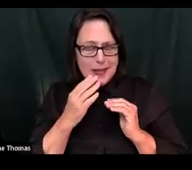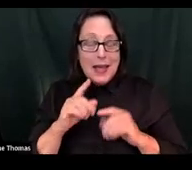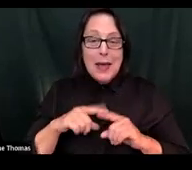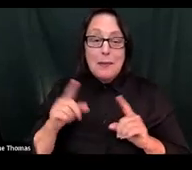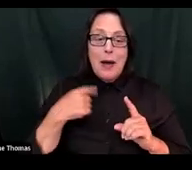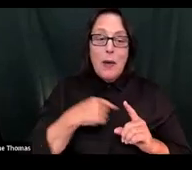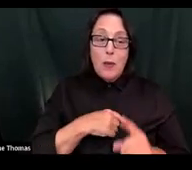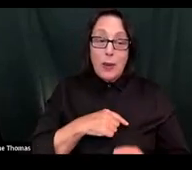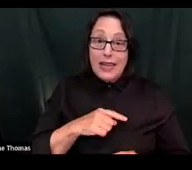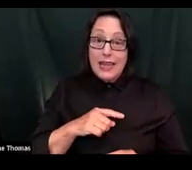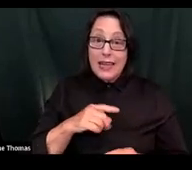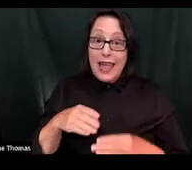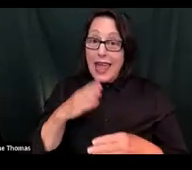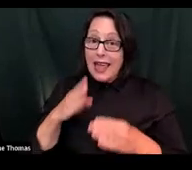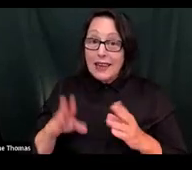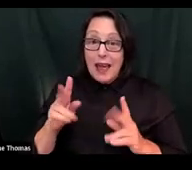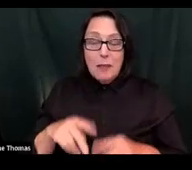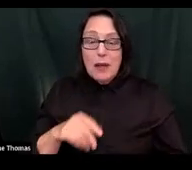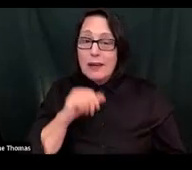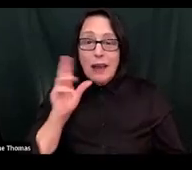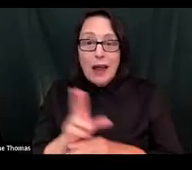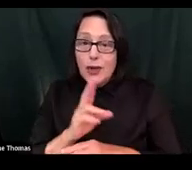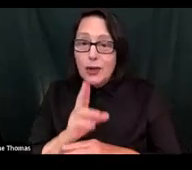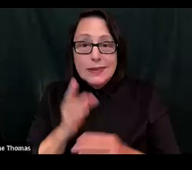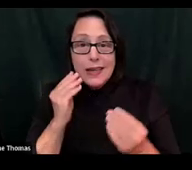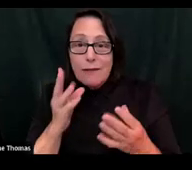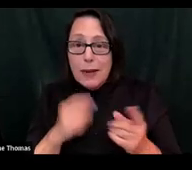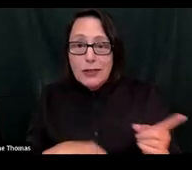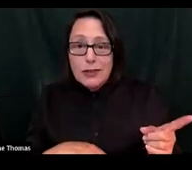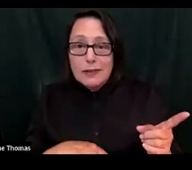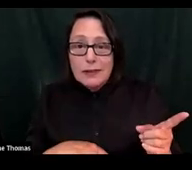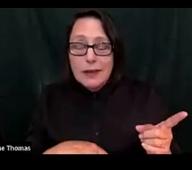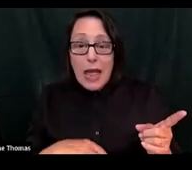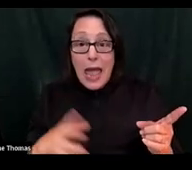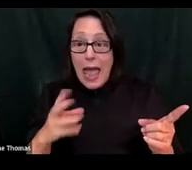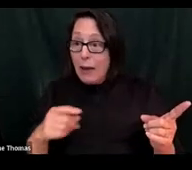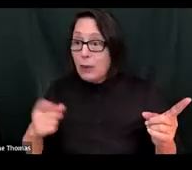up not actually using that information and we don't have the information to know what